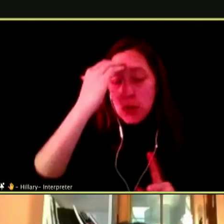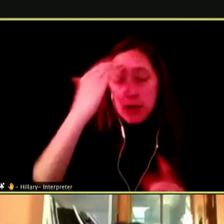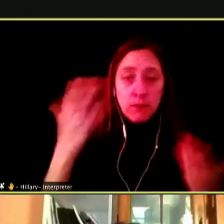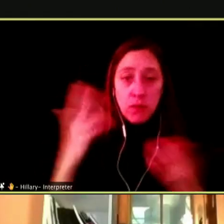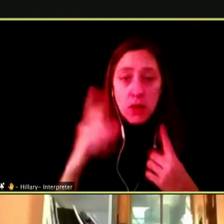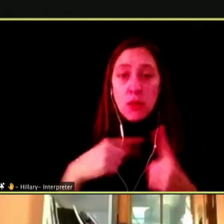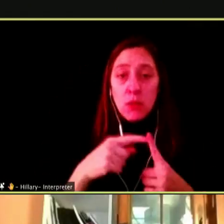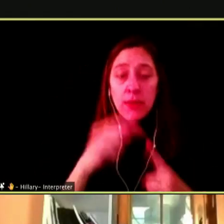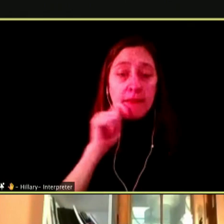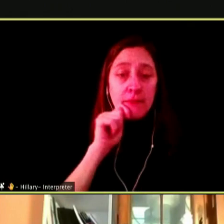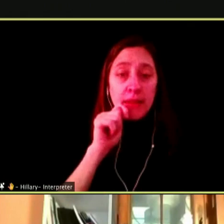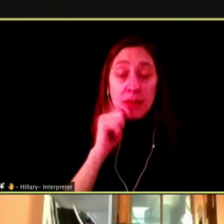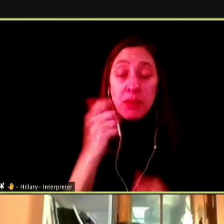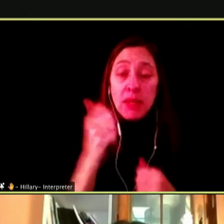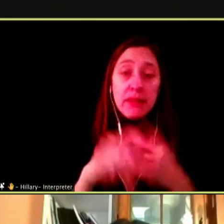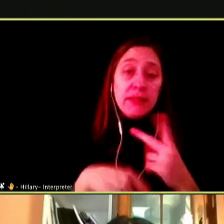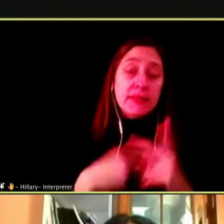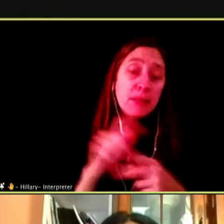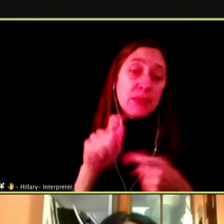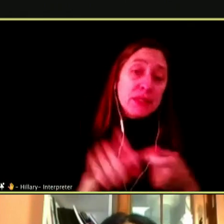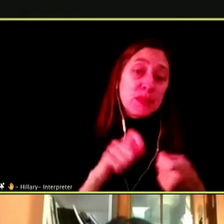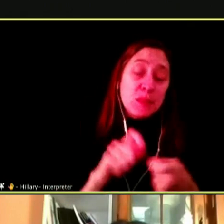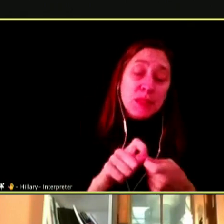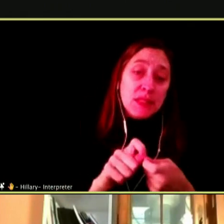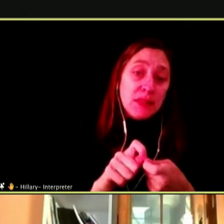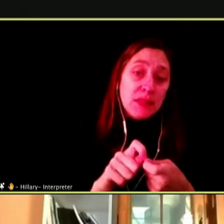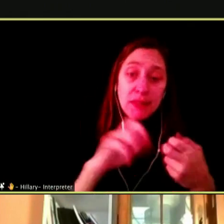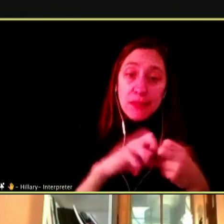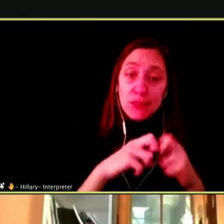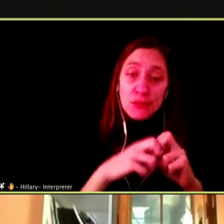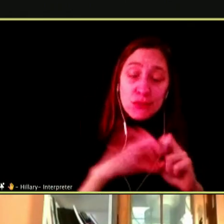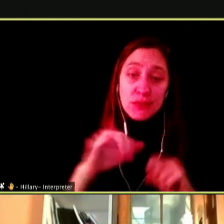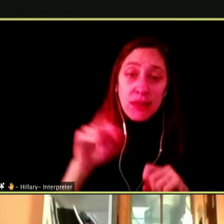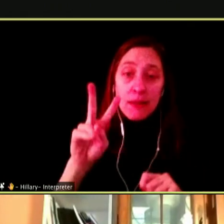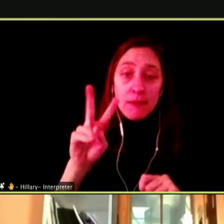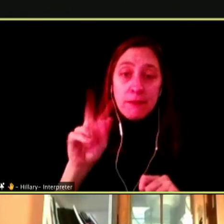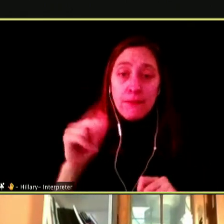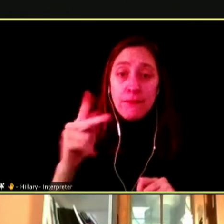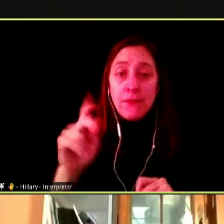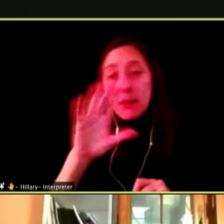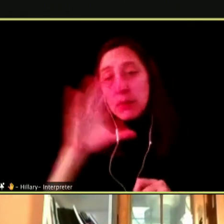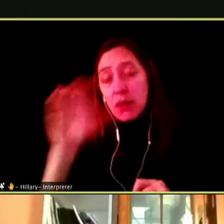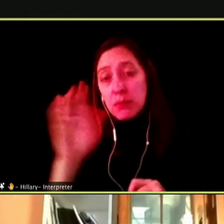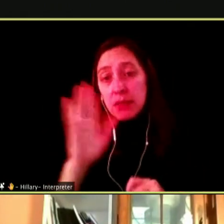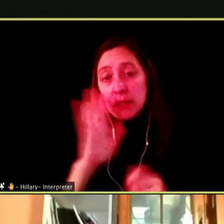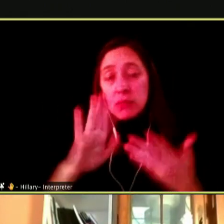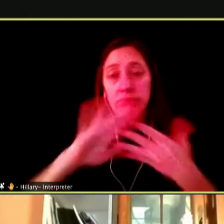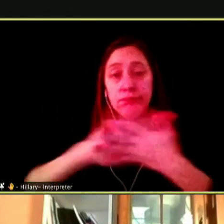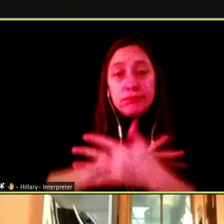ARE THERE ANY SIDE EFFECTS VAPE COMPANIES OBSCURE FROM THE AUDIENCE?